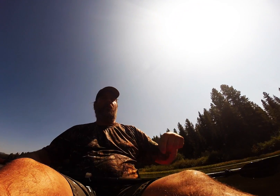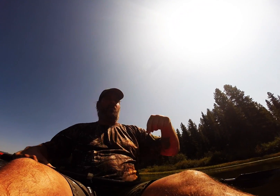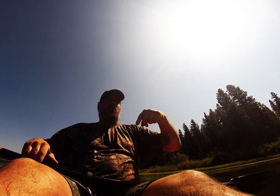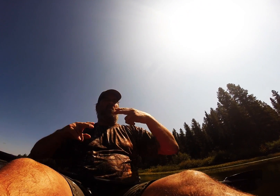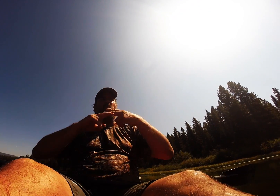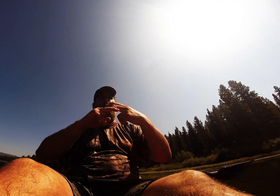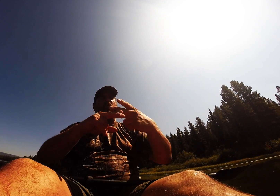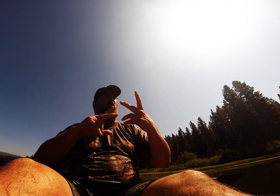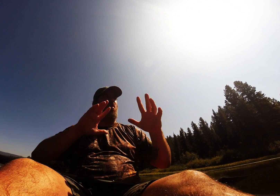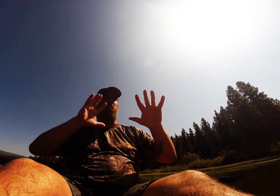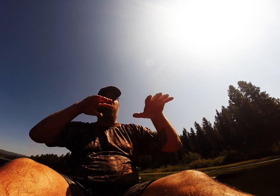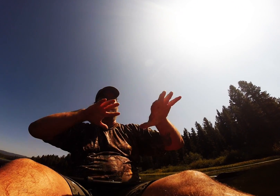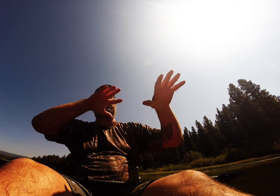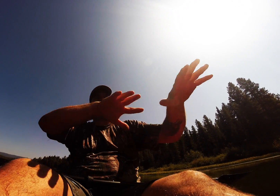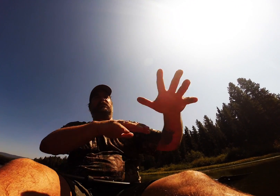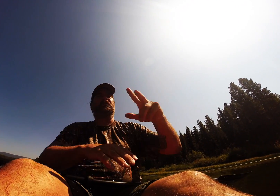This is lake calling name Ocean 2